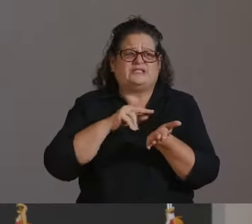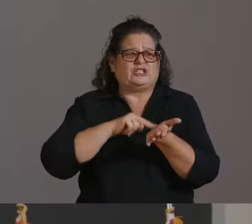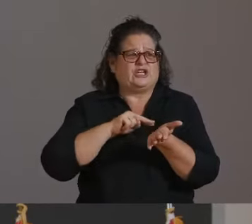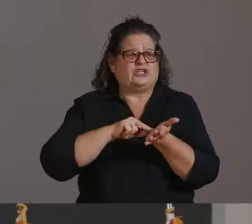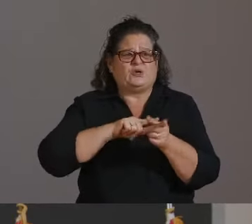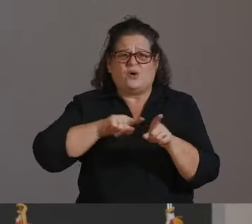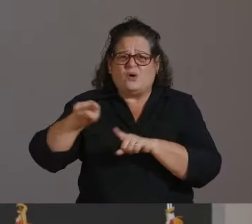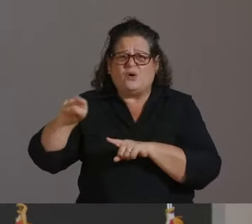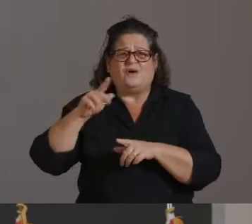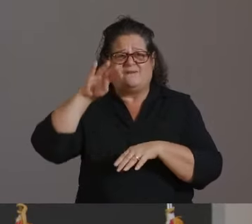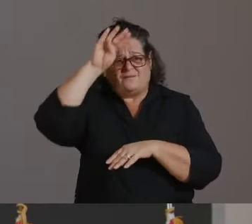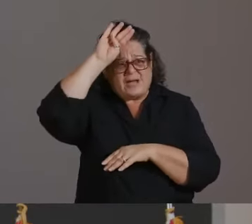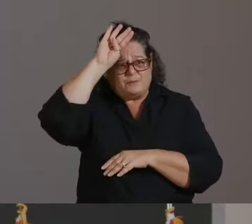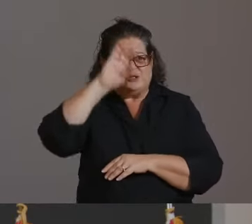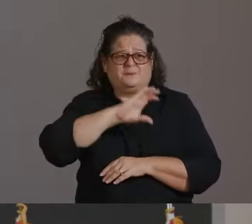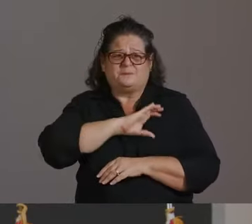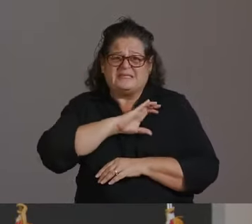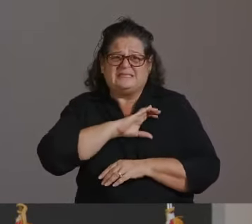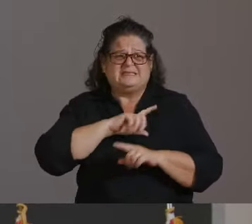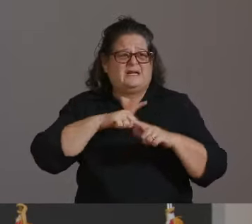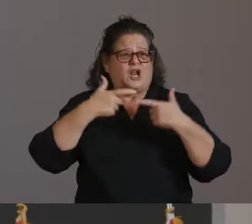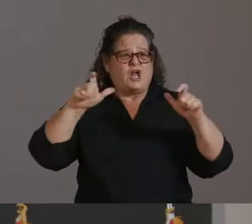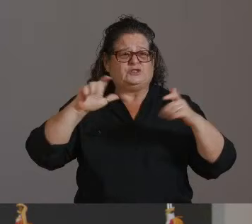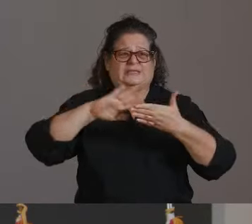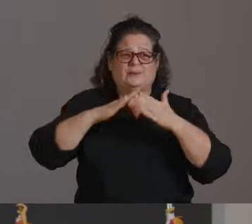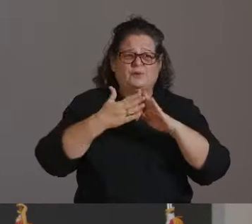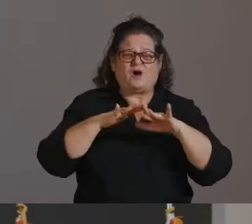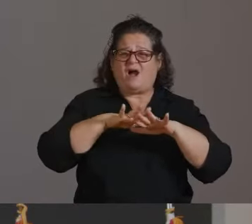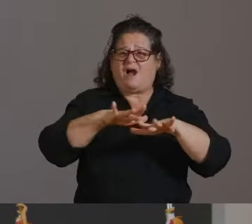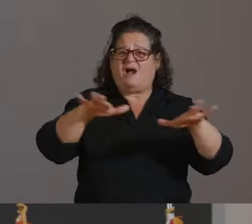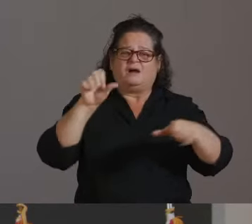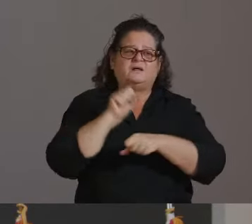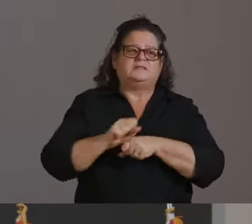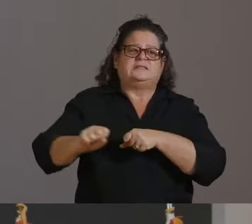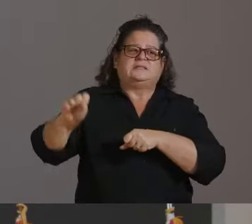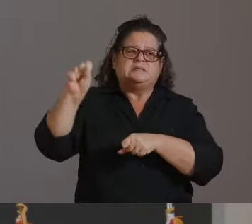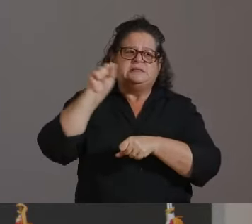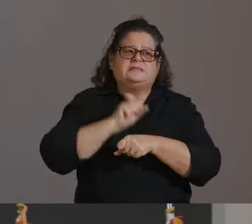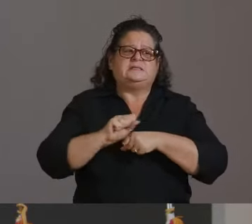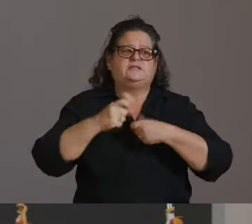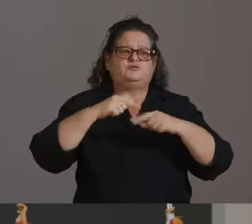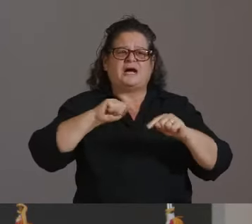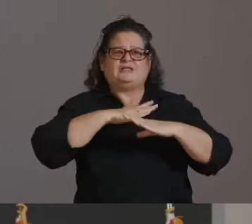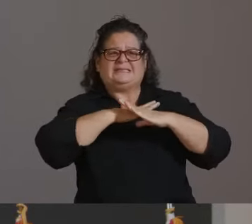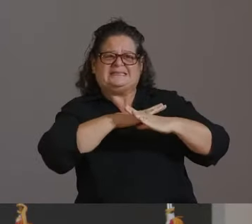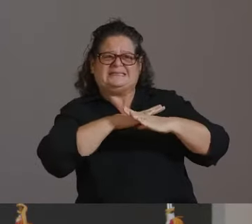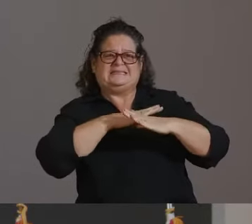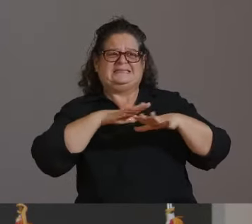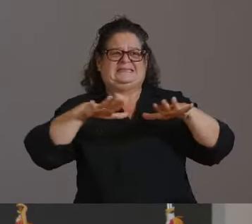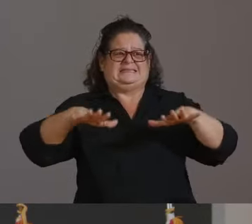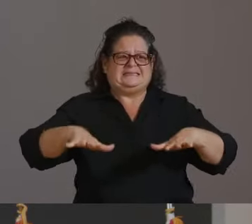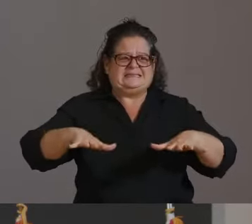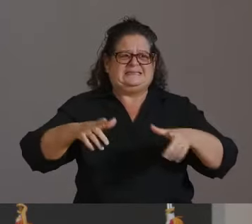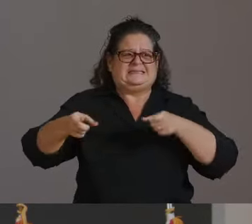COMMUNITIES AND LOCAL LEADERS. THEY HAVE PUT IN A LOT TO HELP KEEP OUR CITIZENS HEALTHY ALREADY.